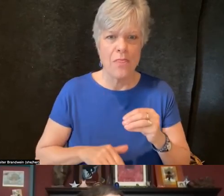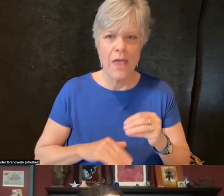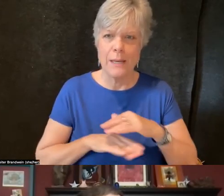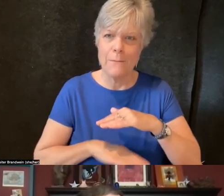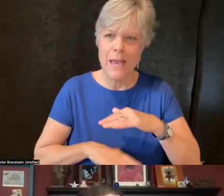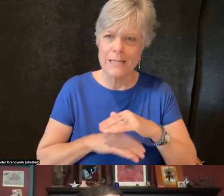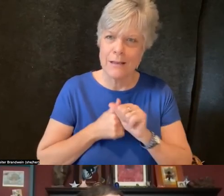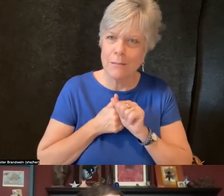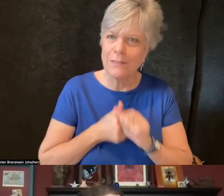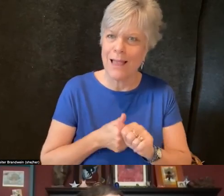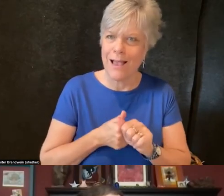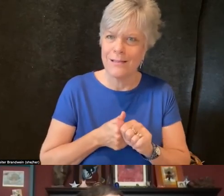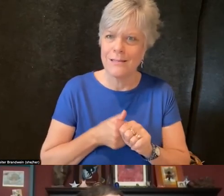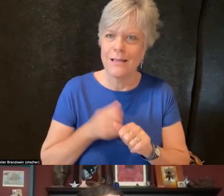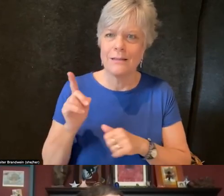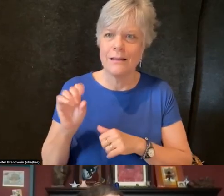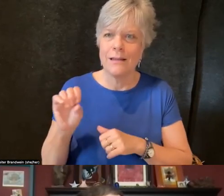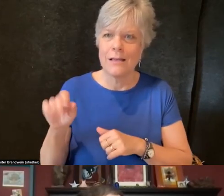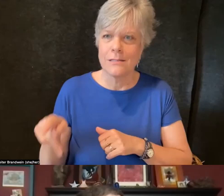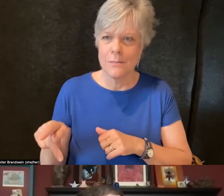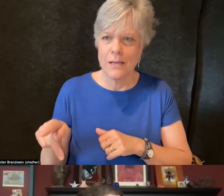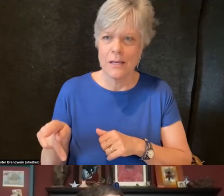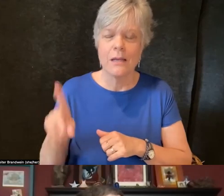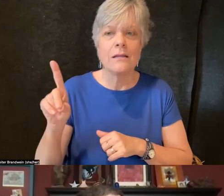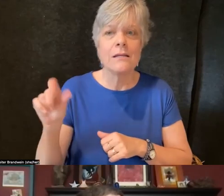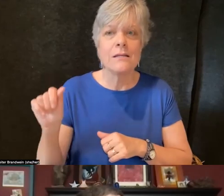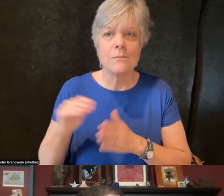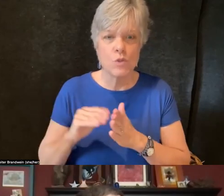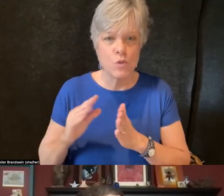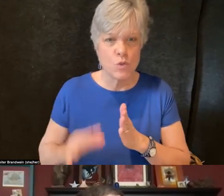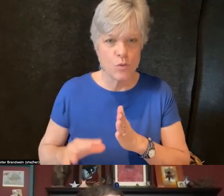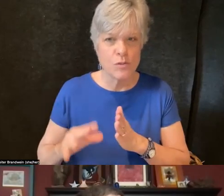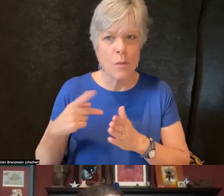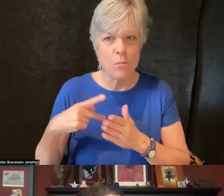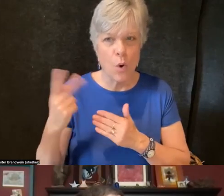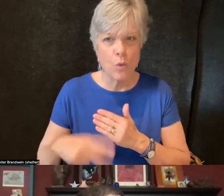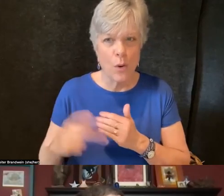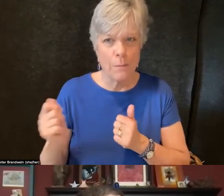that DSP, the Disabled Students Program, provides.